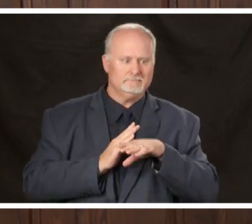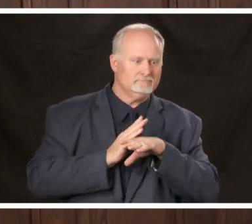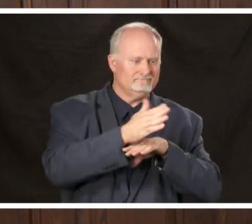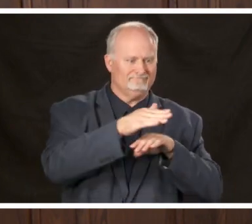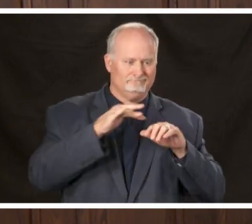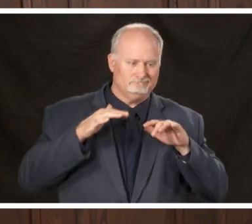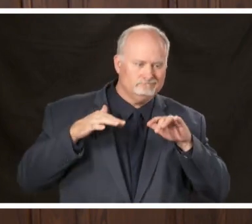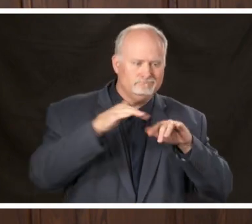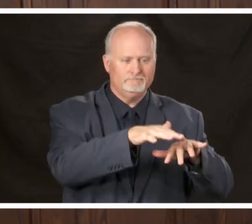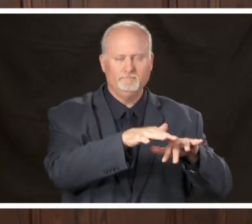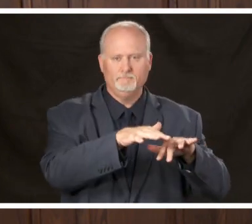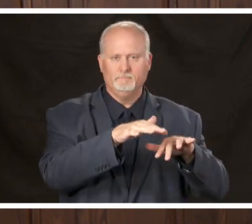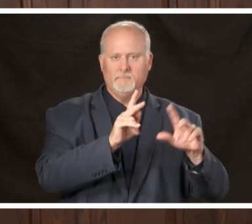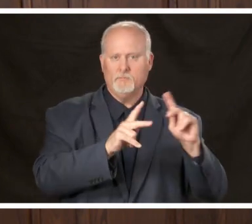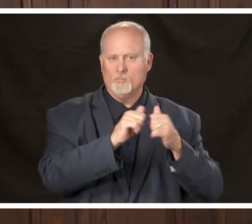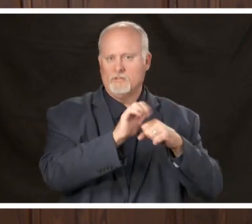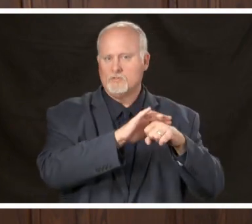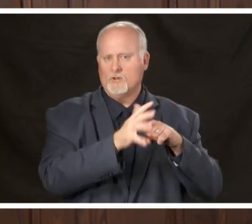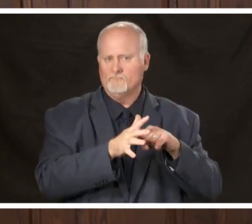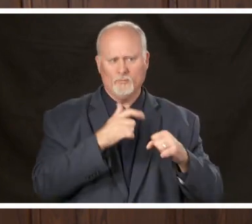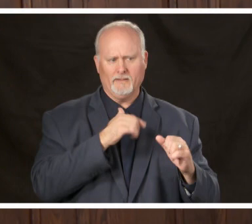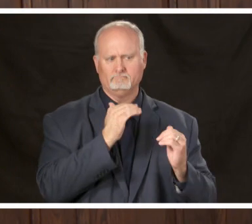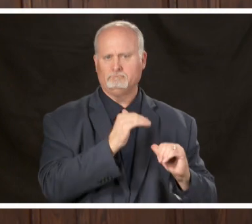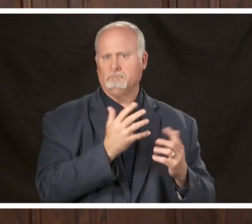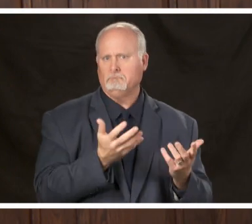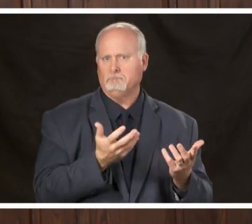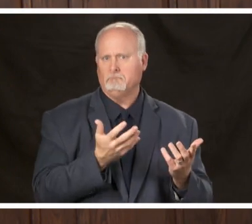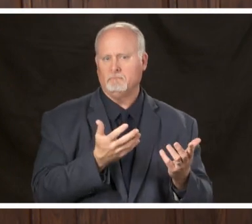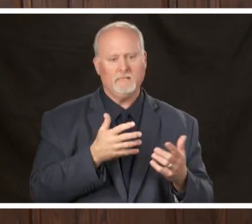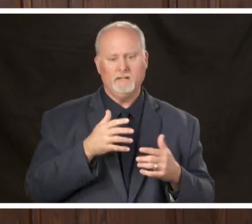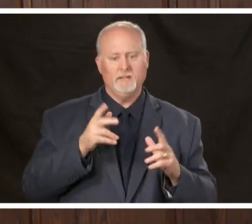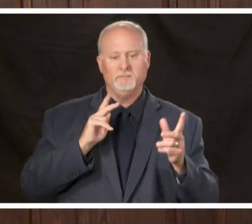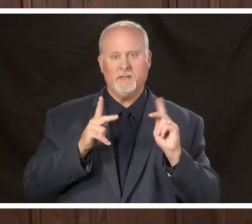patients who have COVID-19 we didn't have people died for lack of